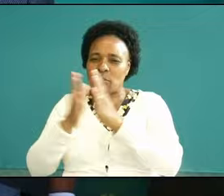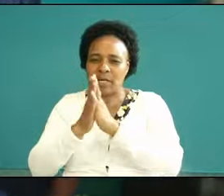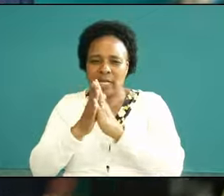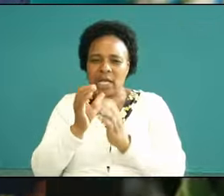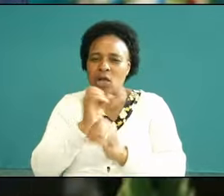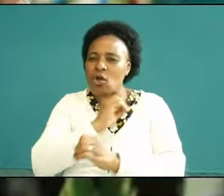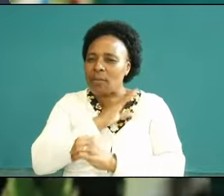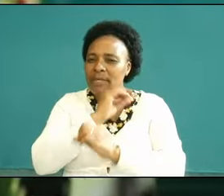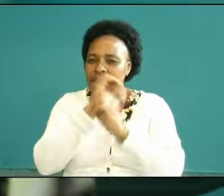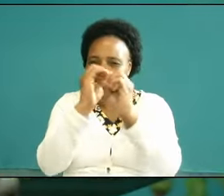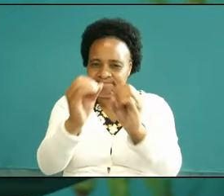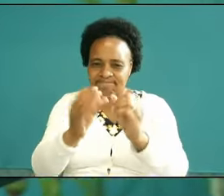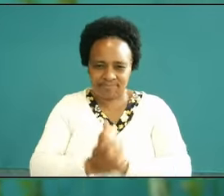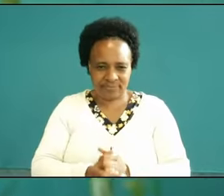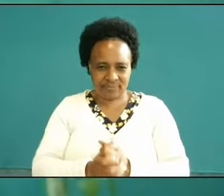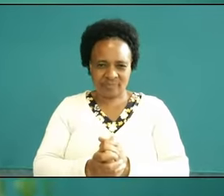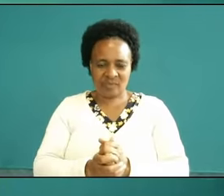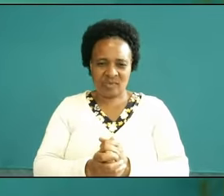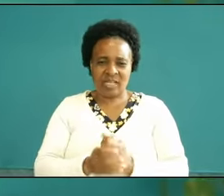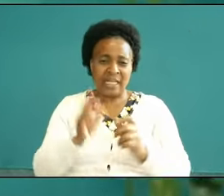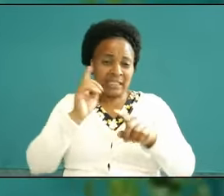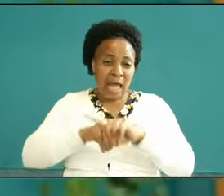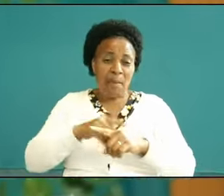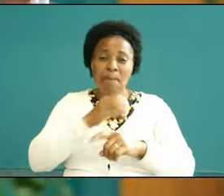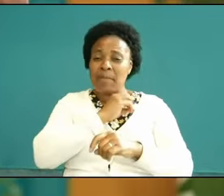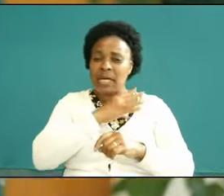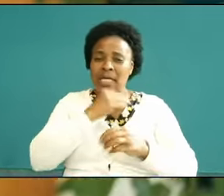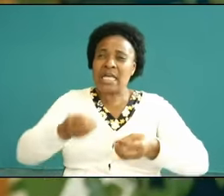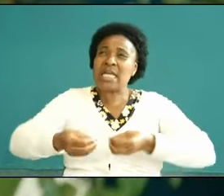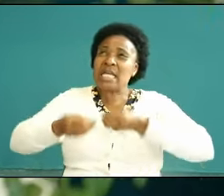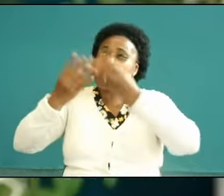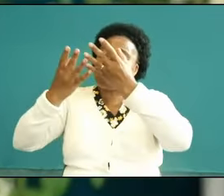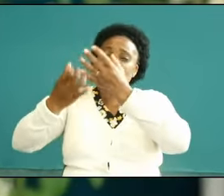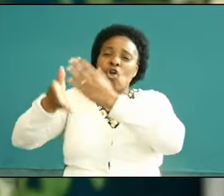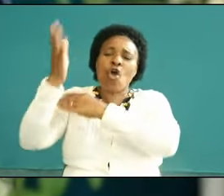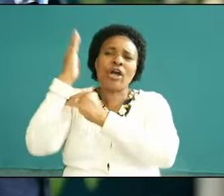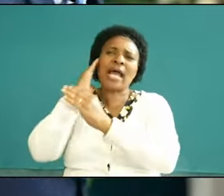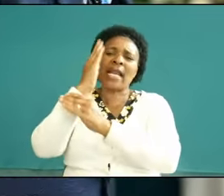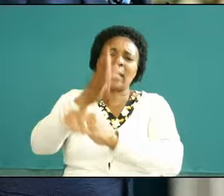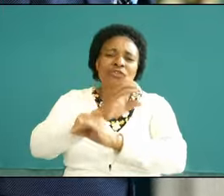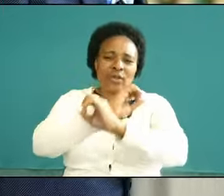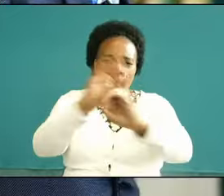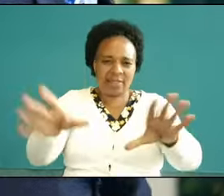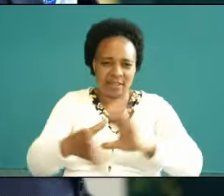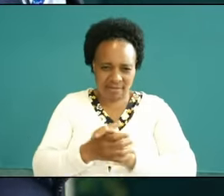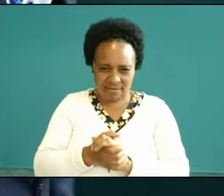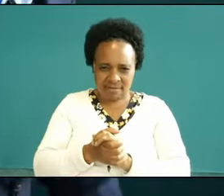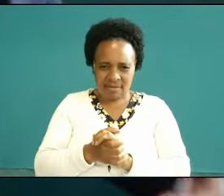when you going to pray you are not giving God a lecture when go to pray you are not venting and